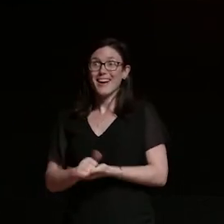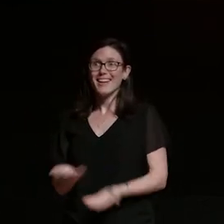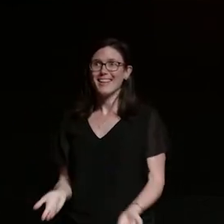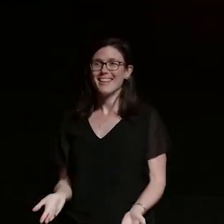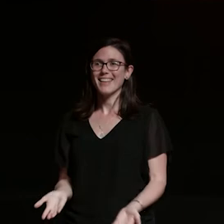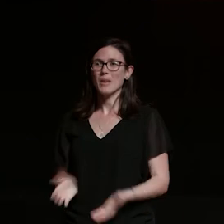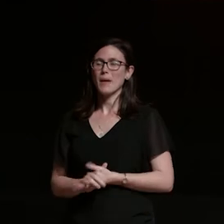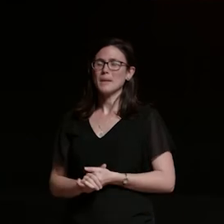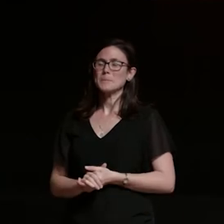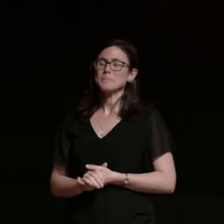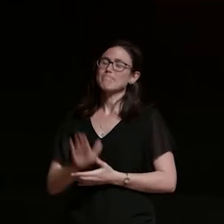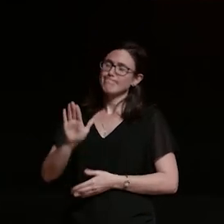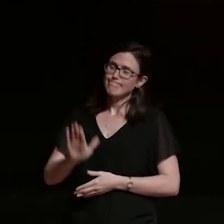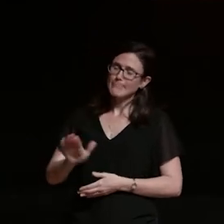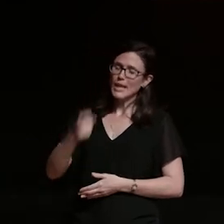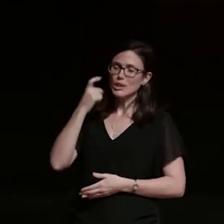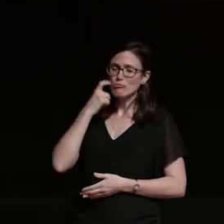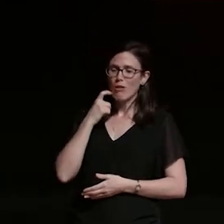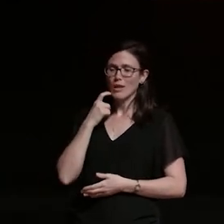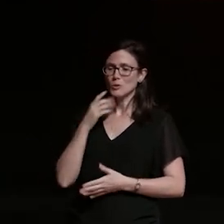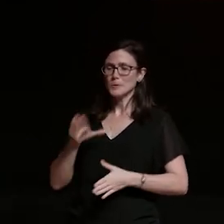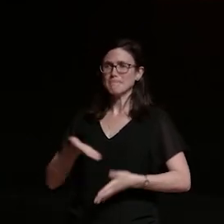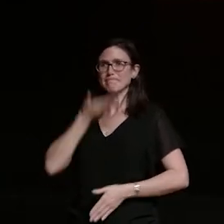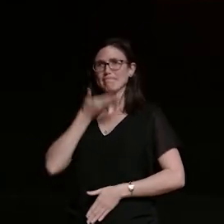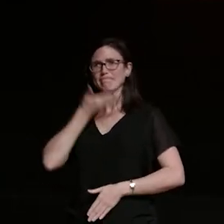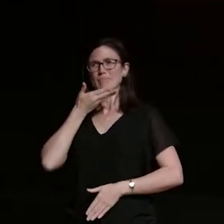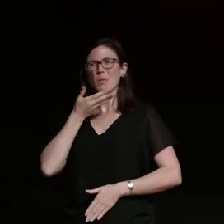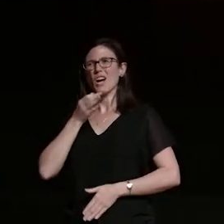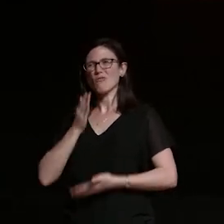but after a few days she just wasn't comfortable with the situation she communicated that to my